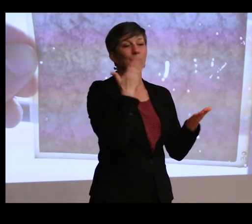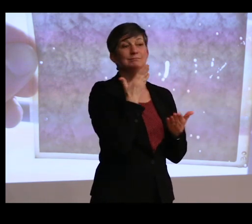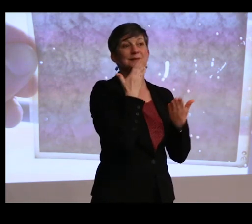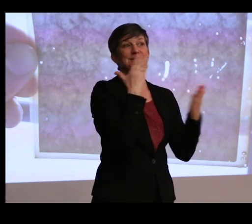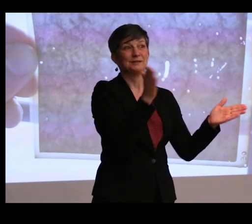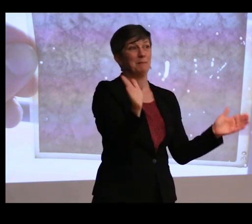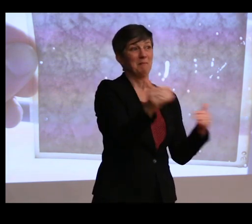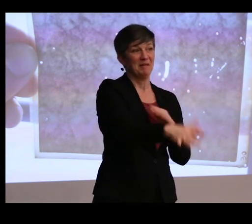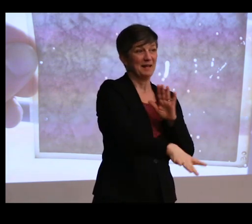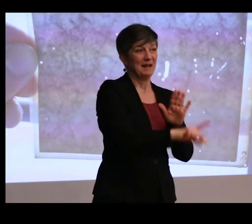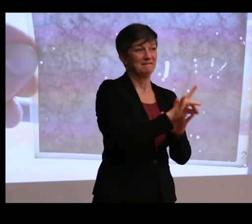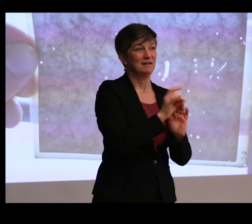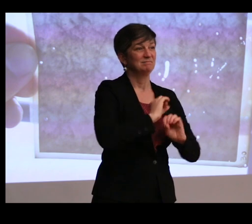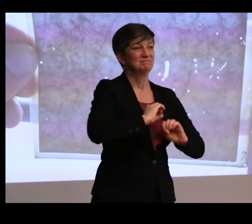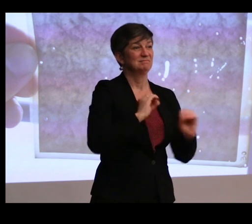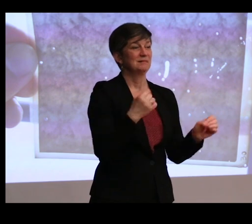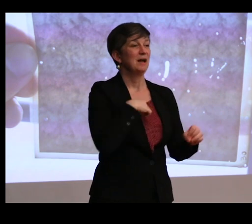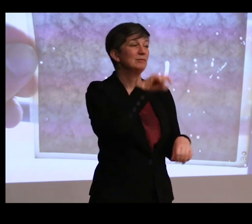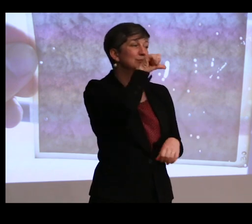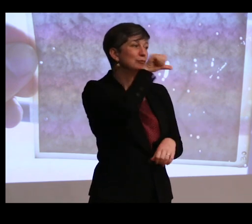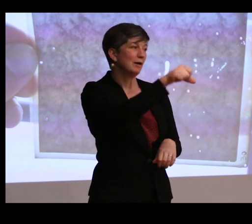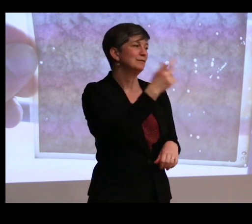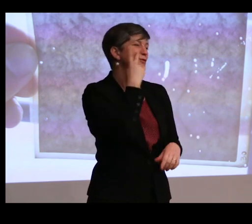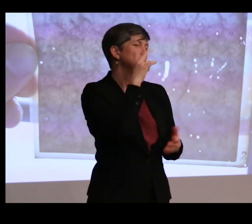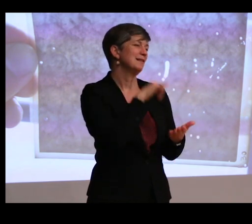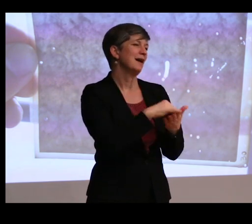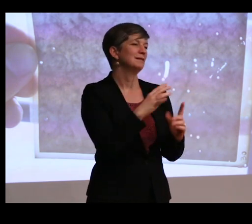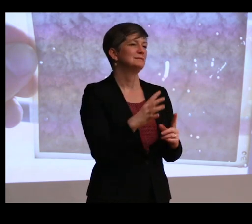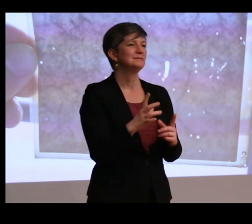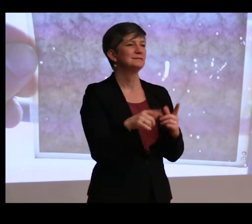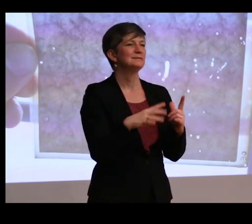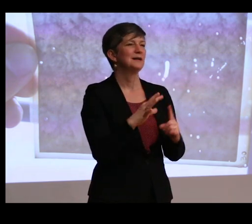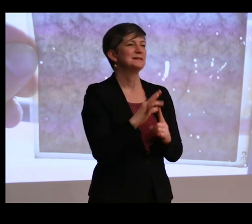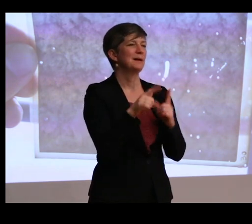that I found anyway, and I would really love to see that, except for when they write angry letters.